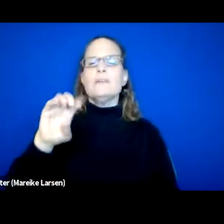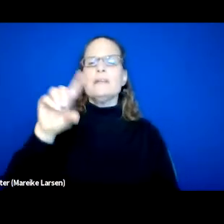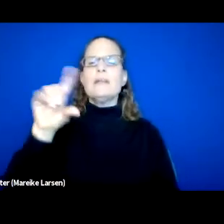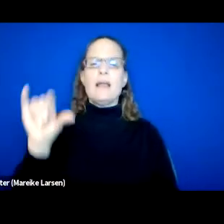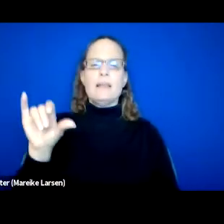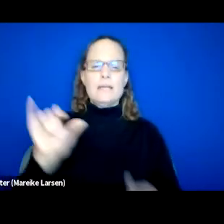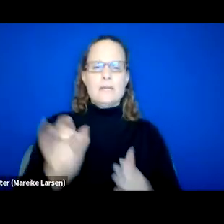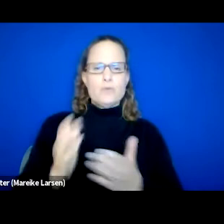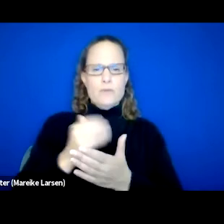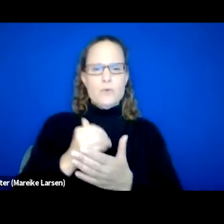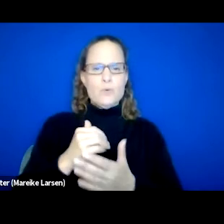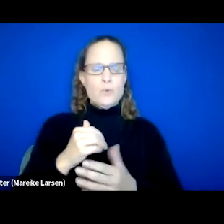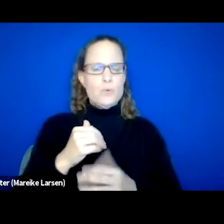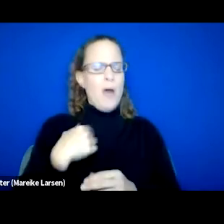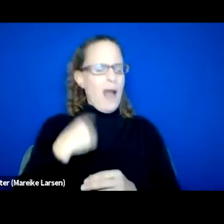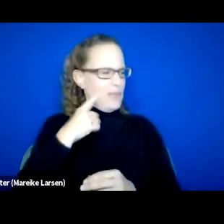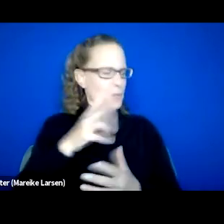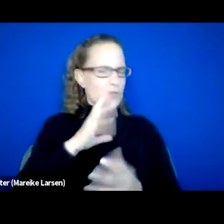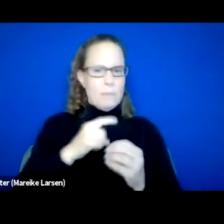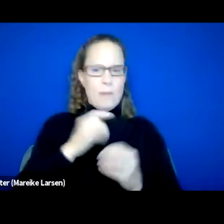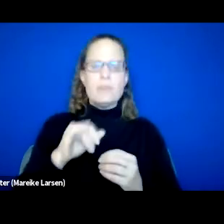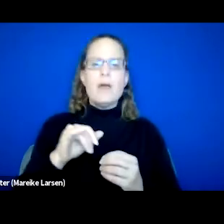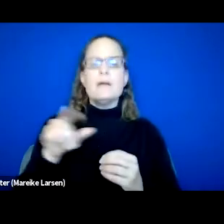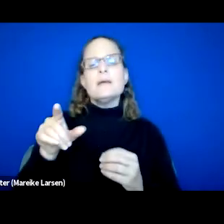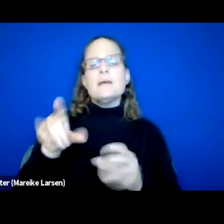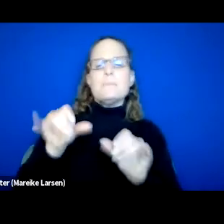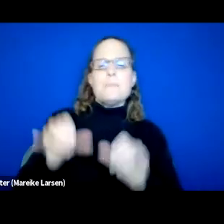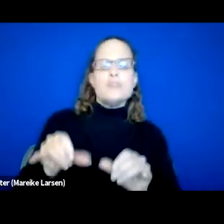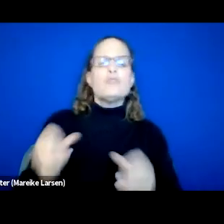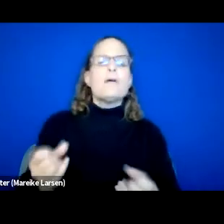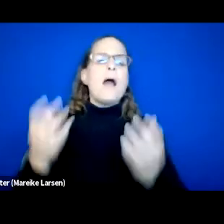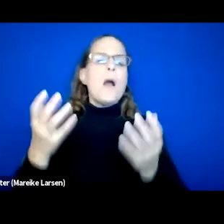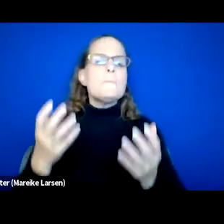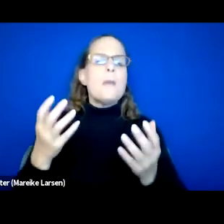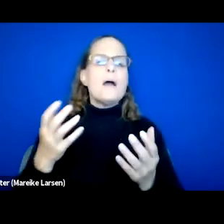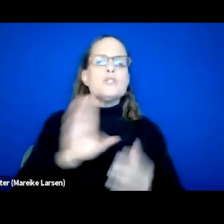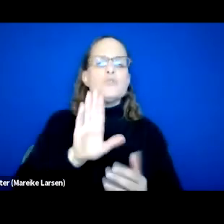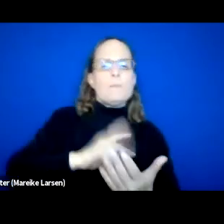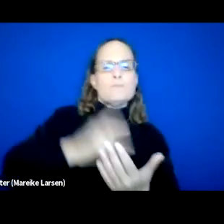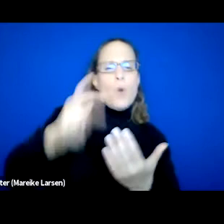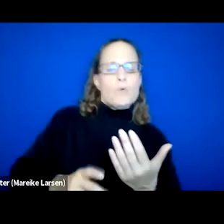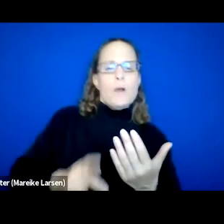I think we reviewed also in another session, basically measured the degree to which a program is following the model